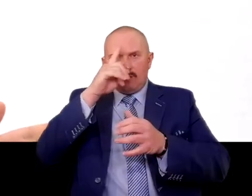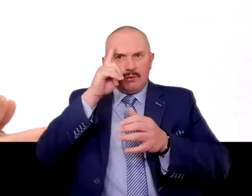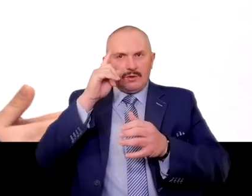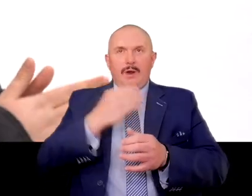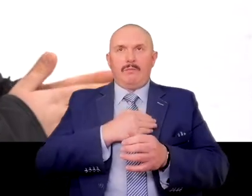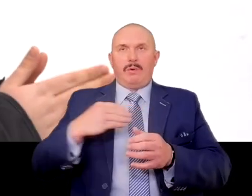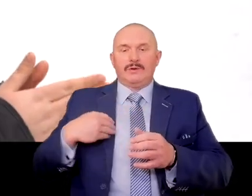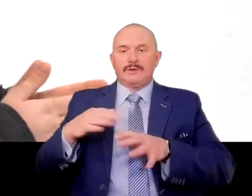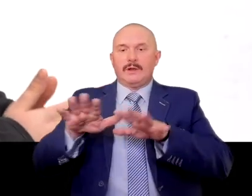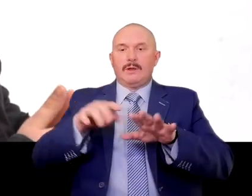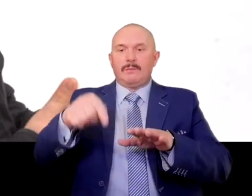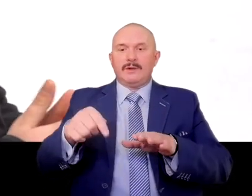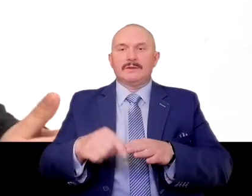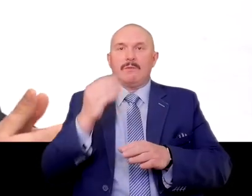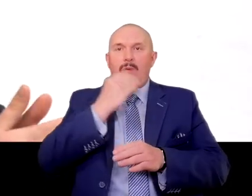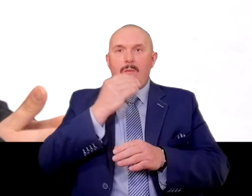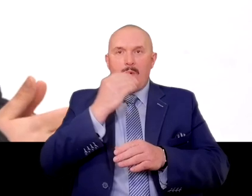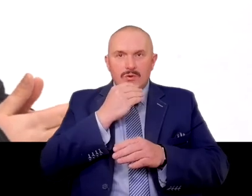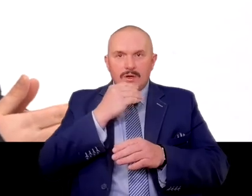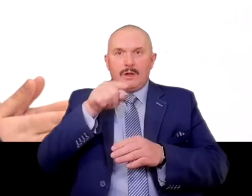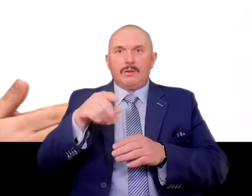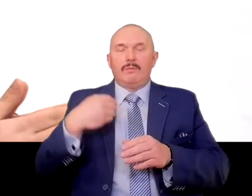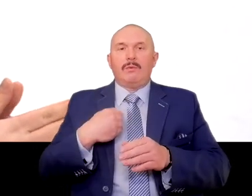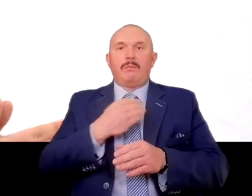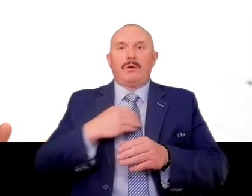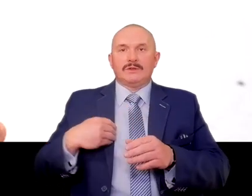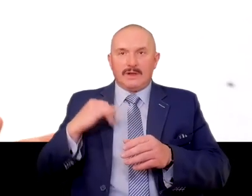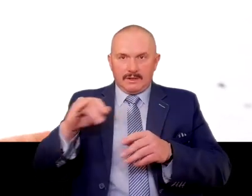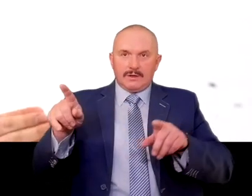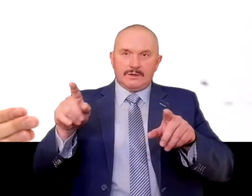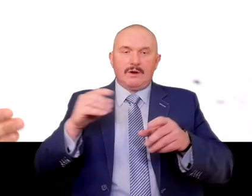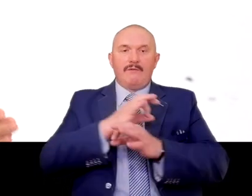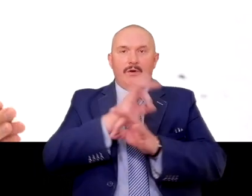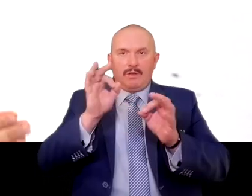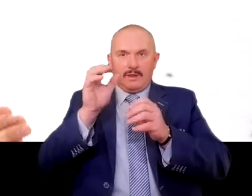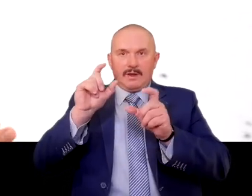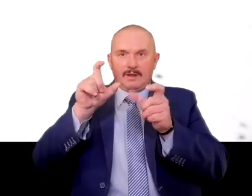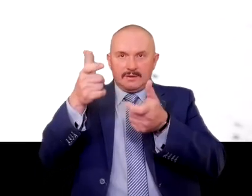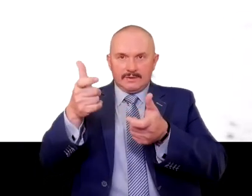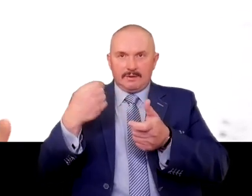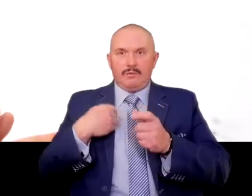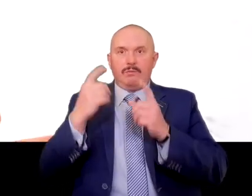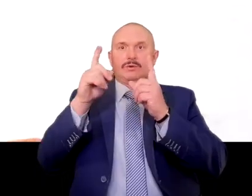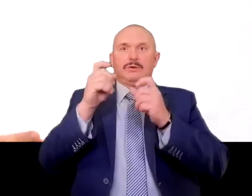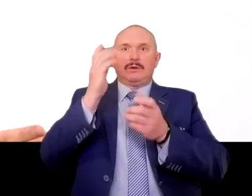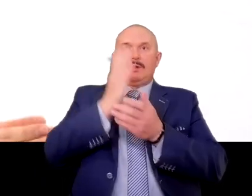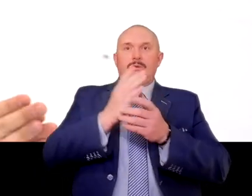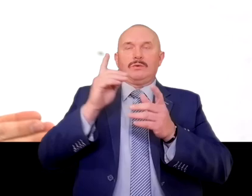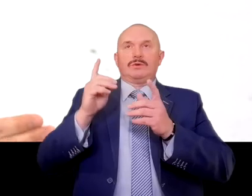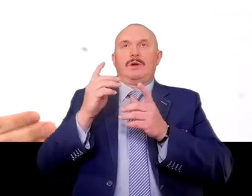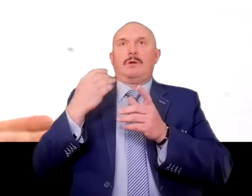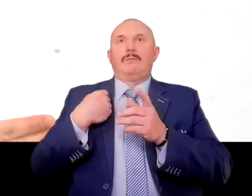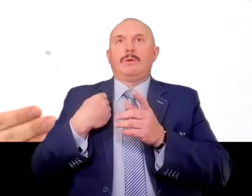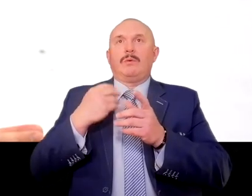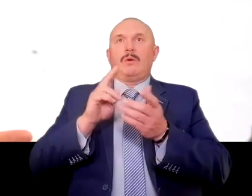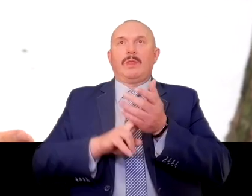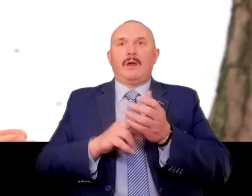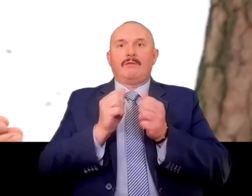both in Poland and in Free City of Gdansk, started already at the beginning of September 1939.